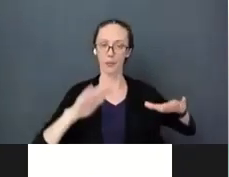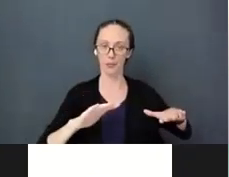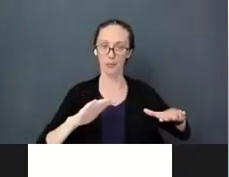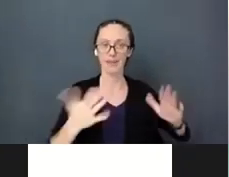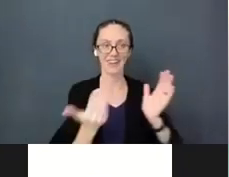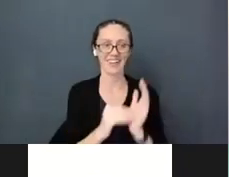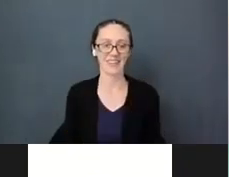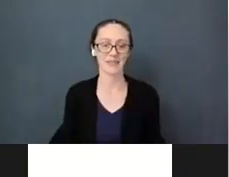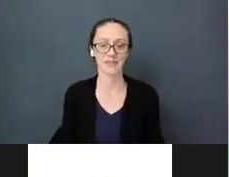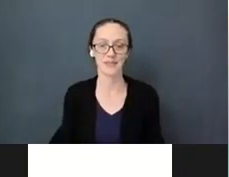Any other questions or comments?